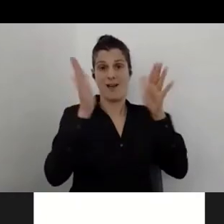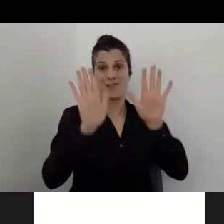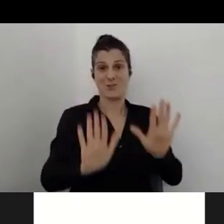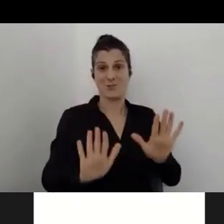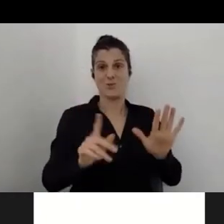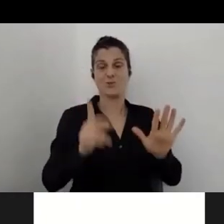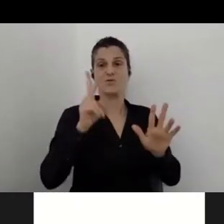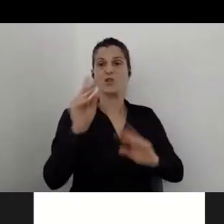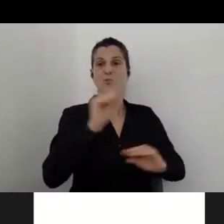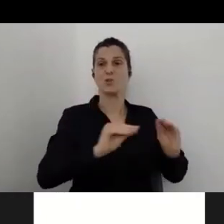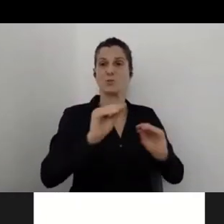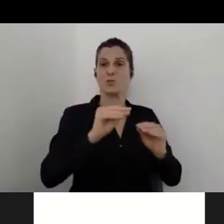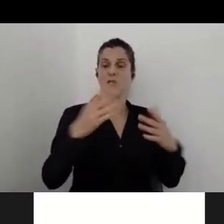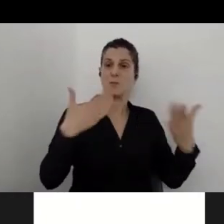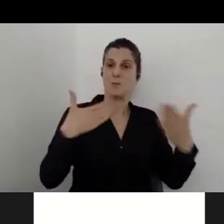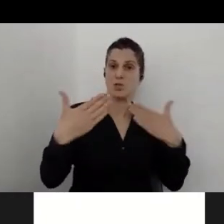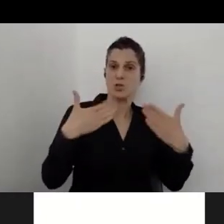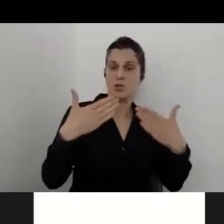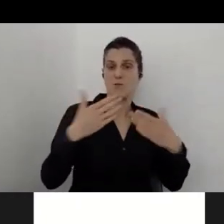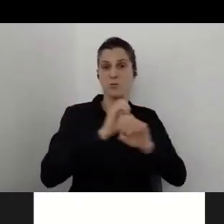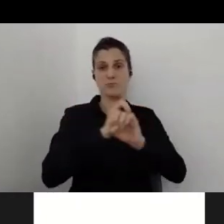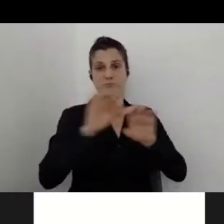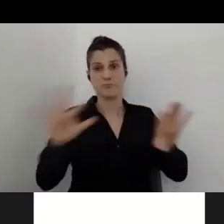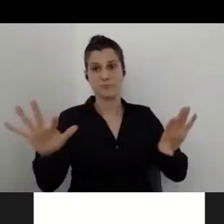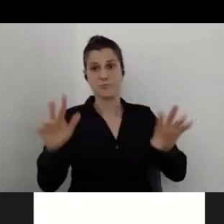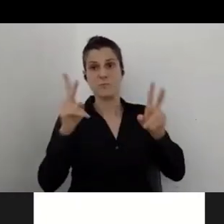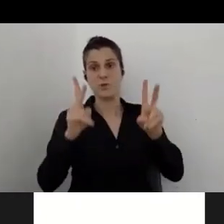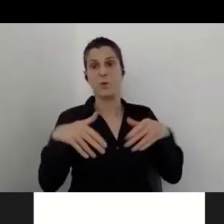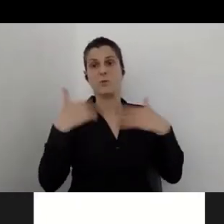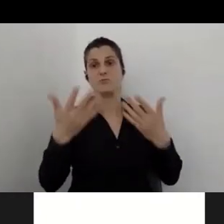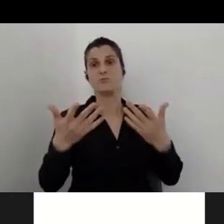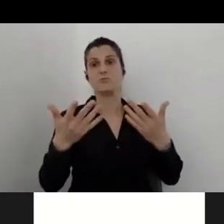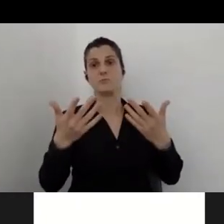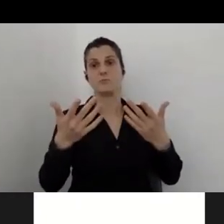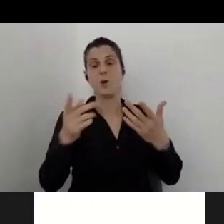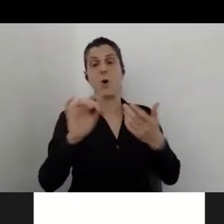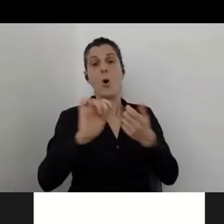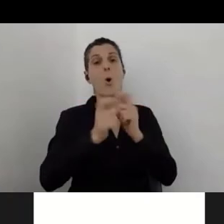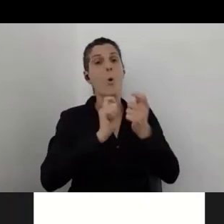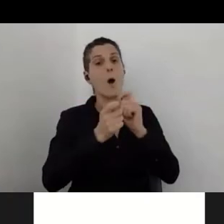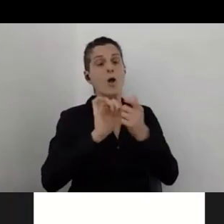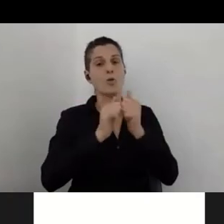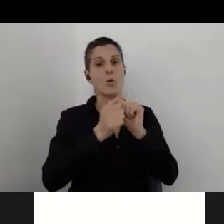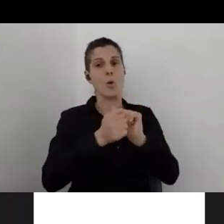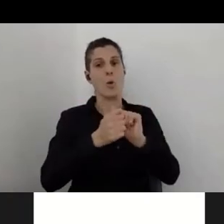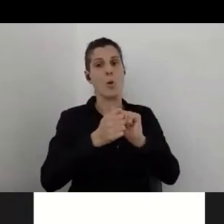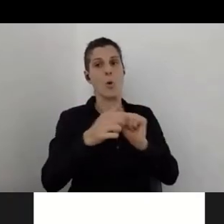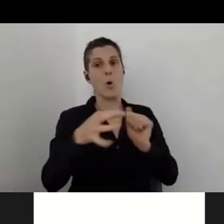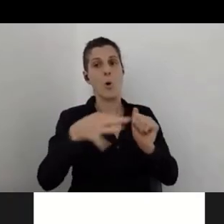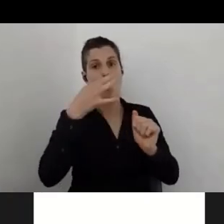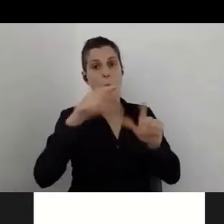and it can be helped to provide a record of webinars or interviews to meet accessibility needs of all participants.